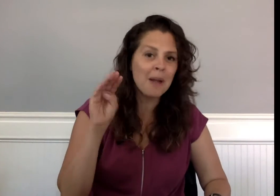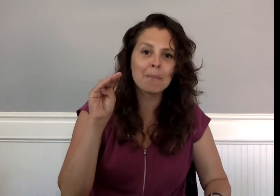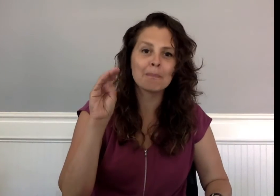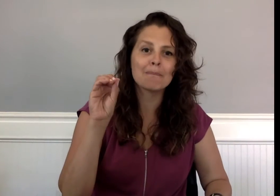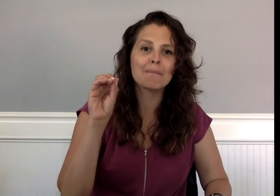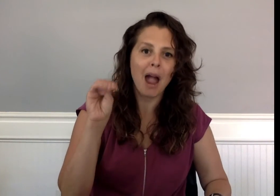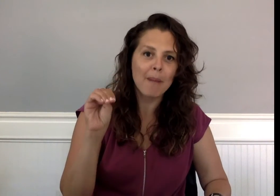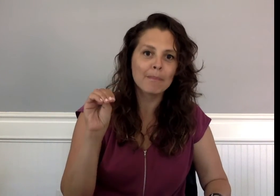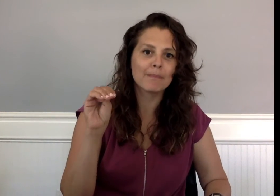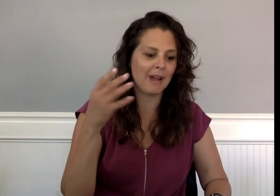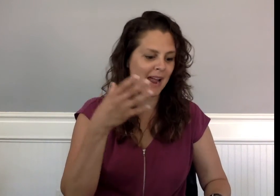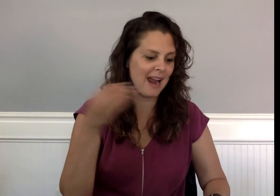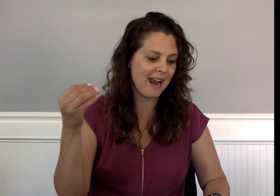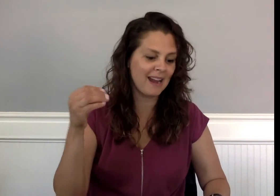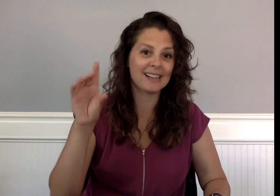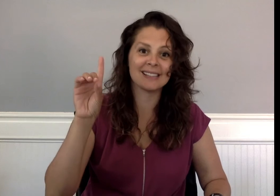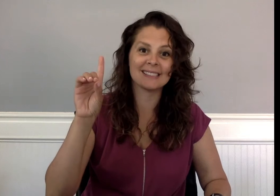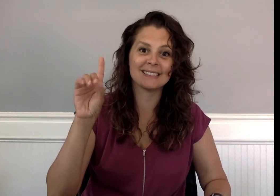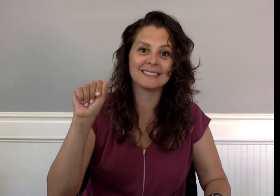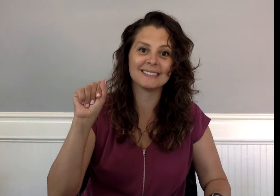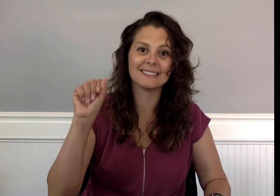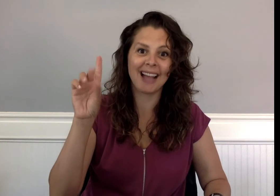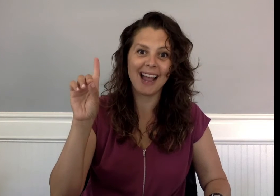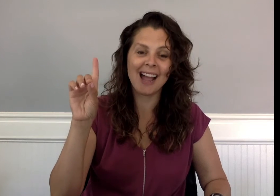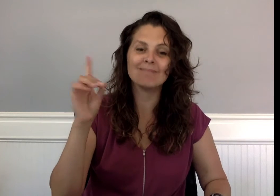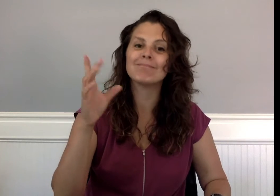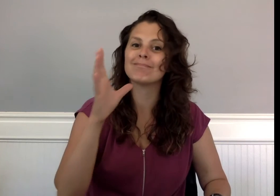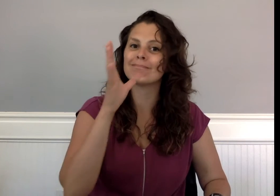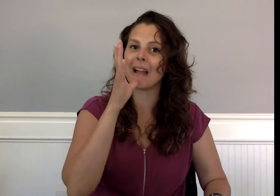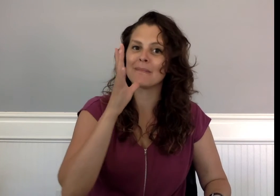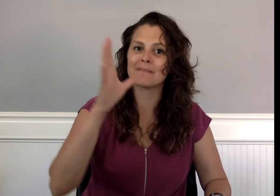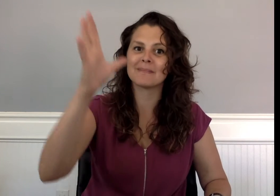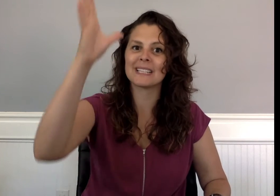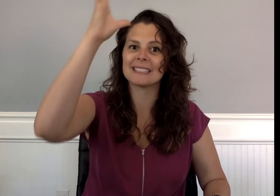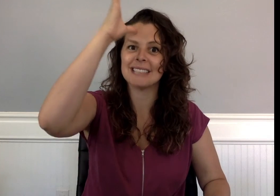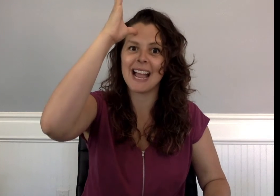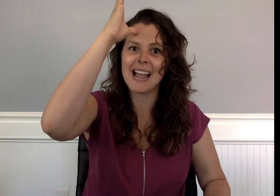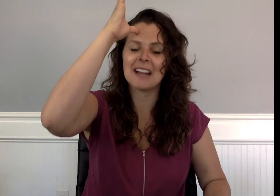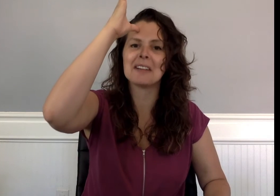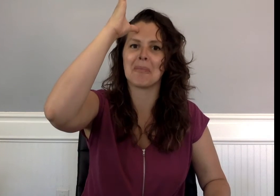M-O-M and D-A-D. Mom and dad.